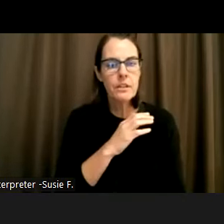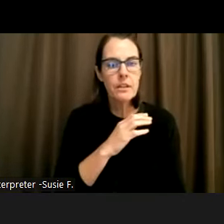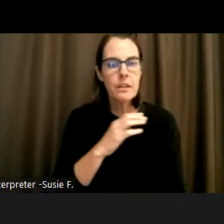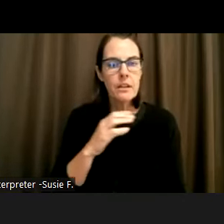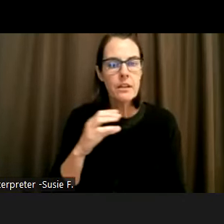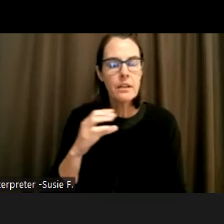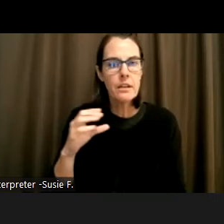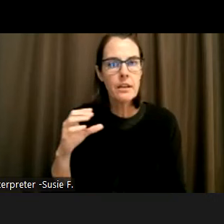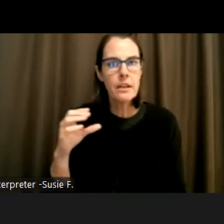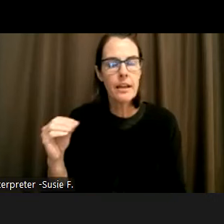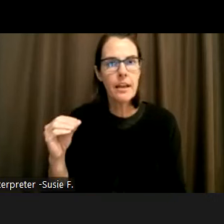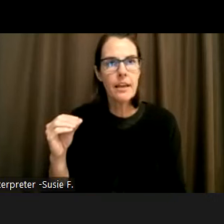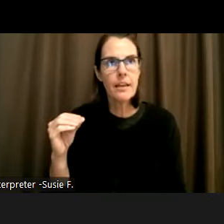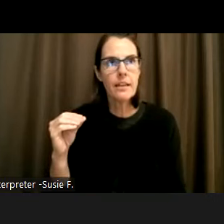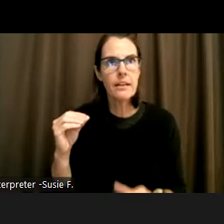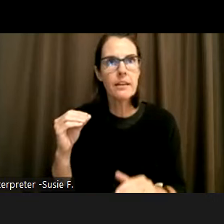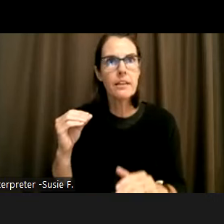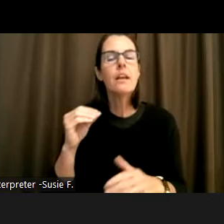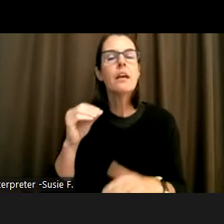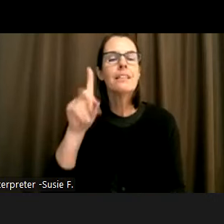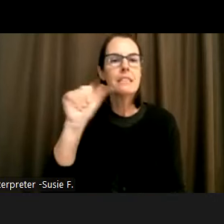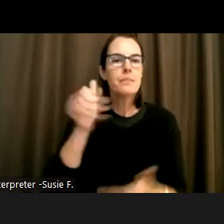ADA Center. I would like to give